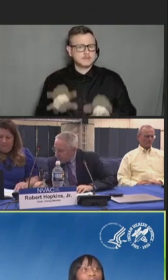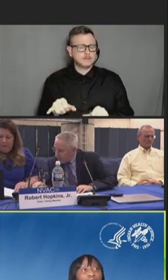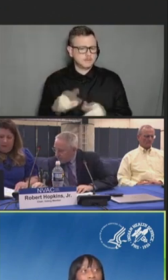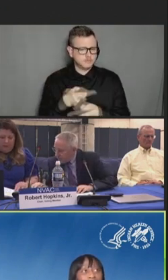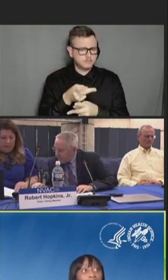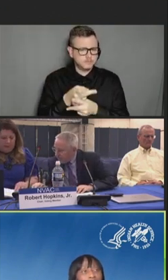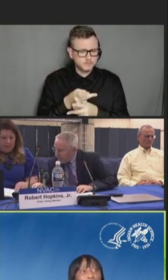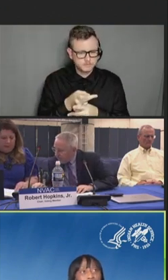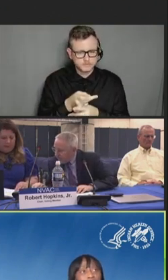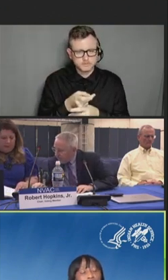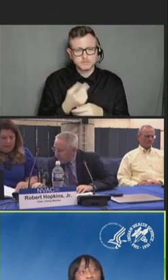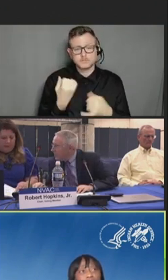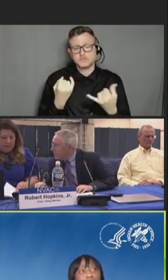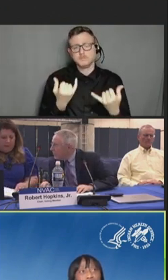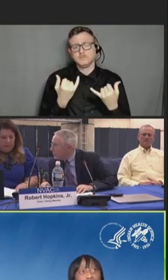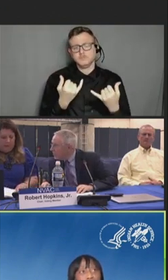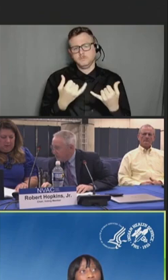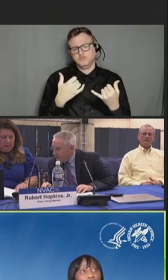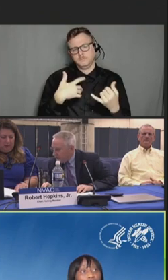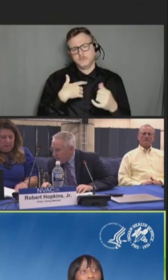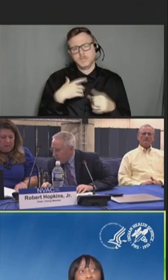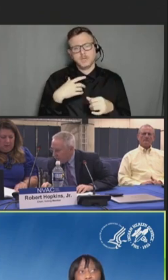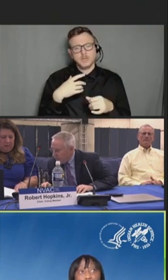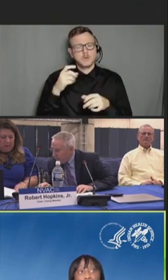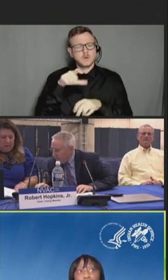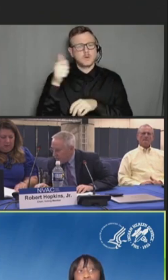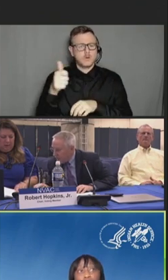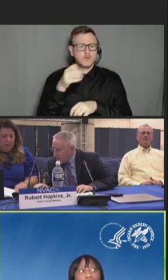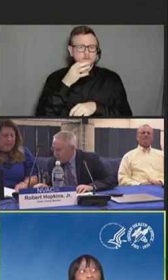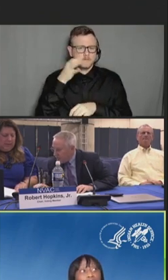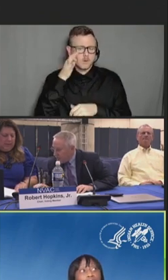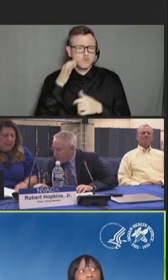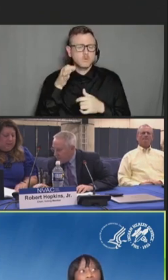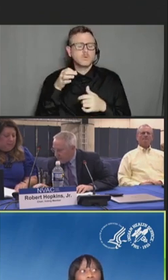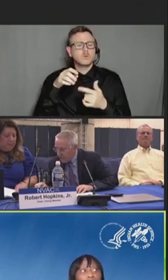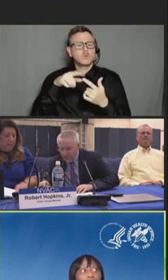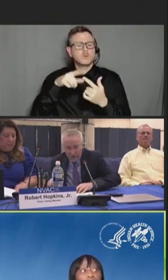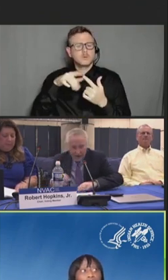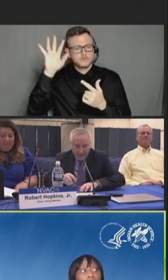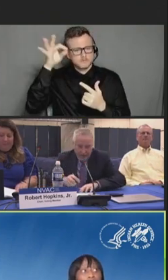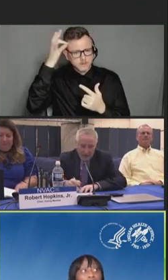And to date, participating federal, tribal, and Auburn facilities within the Indian Health